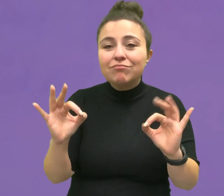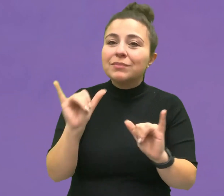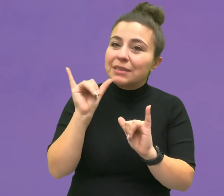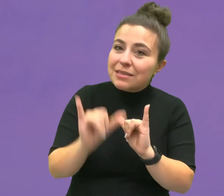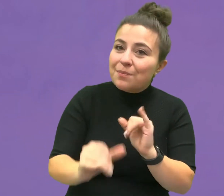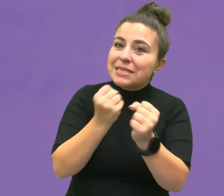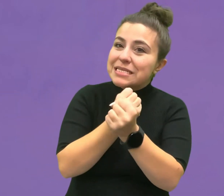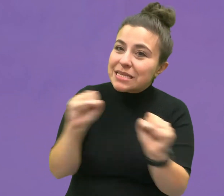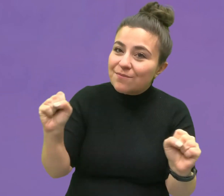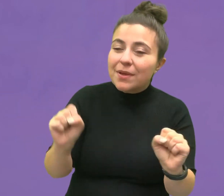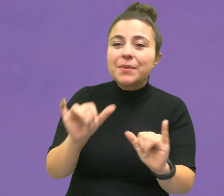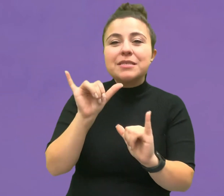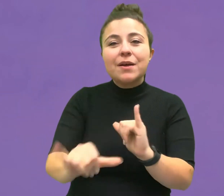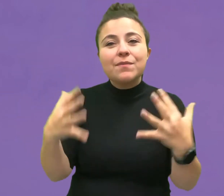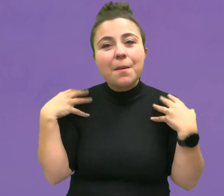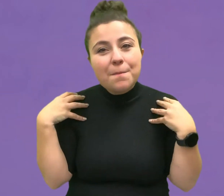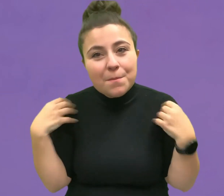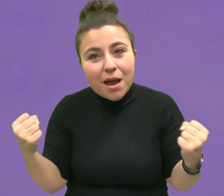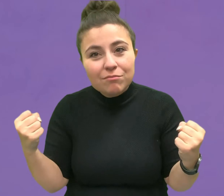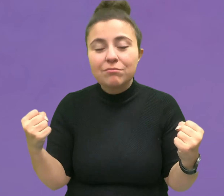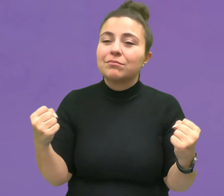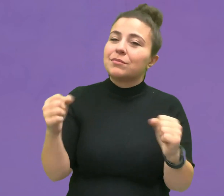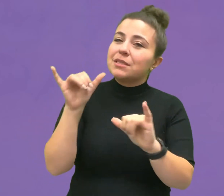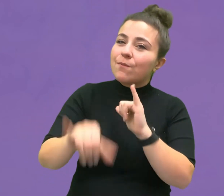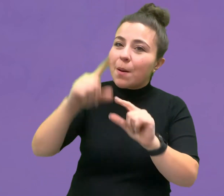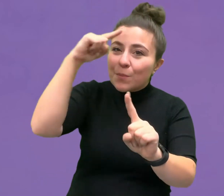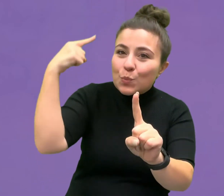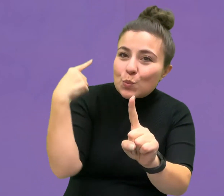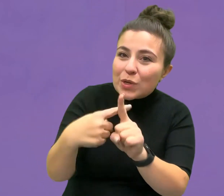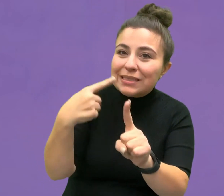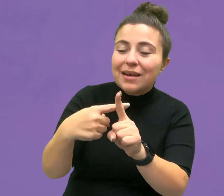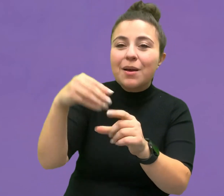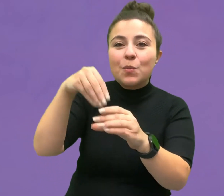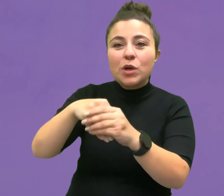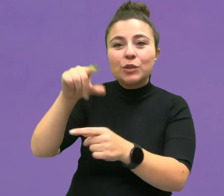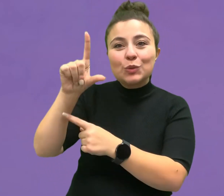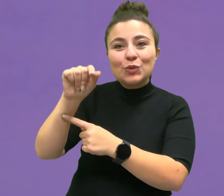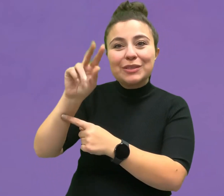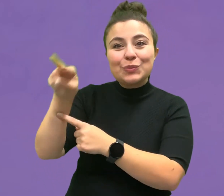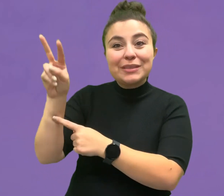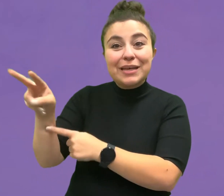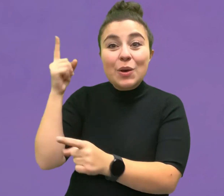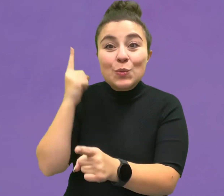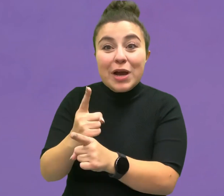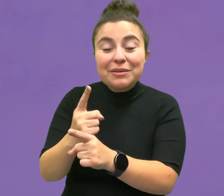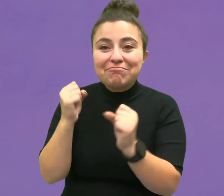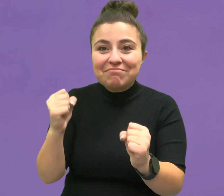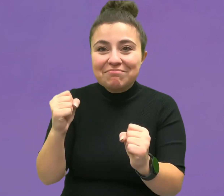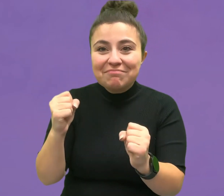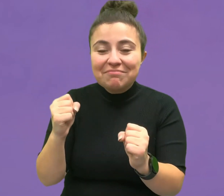Stay safe, stay healthy, and stay positive in 2022, right?